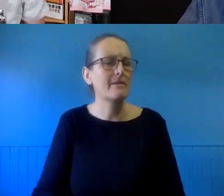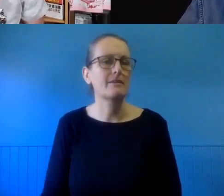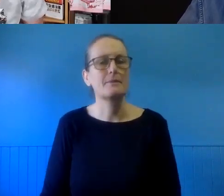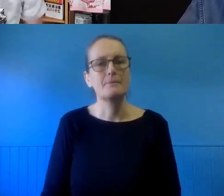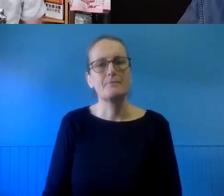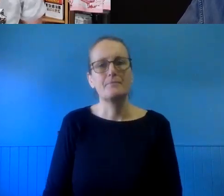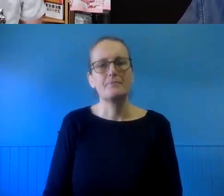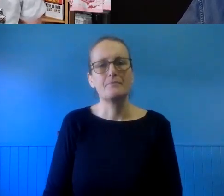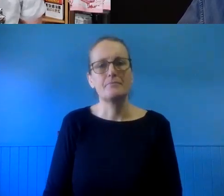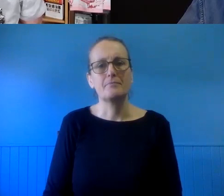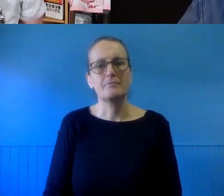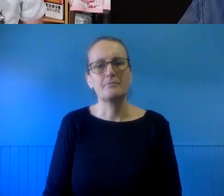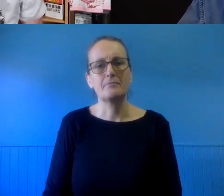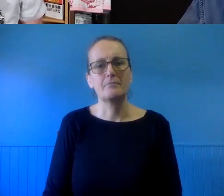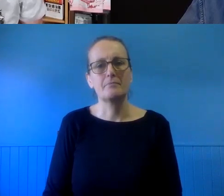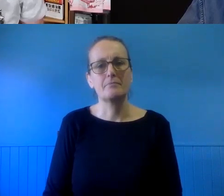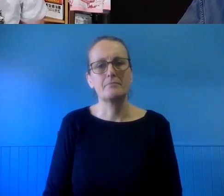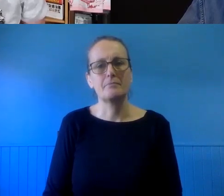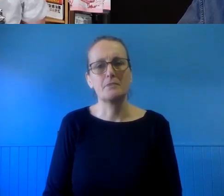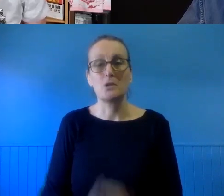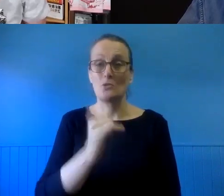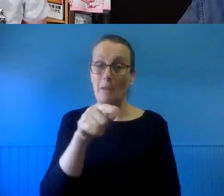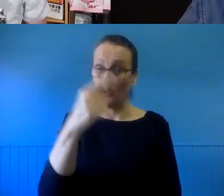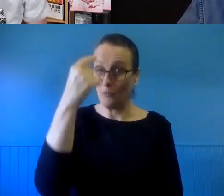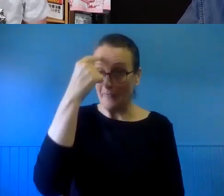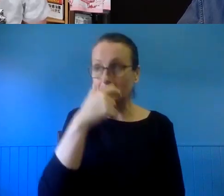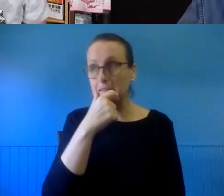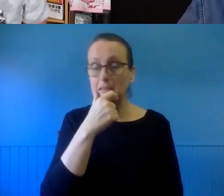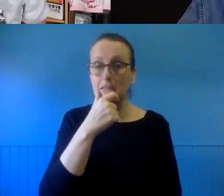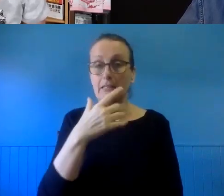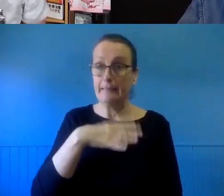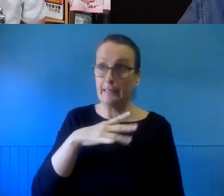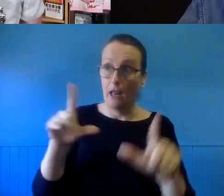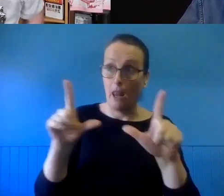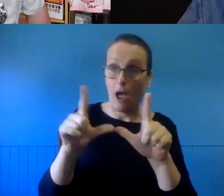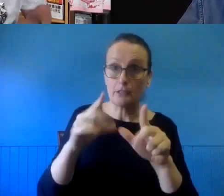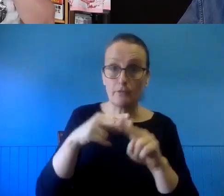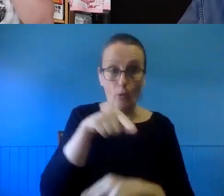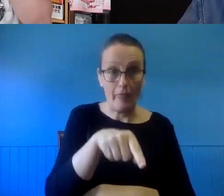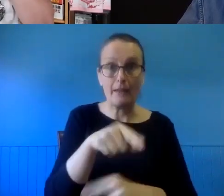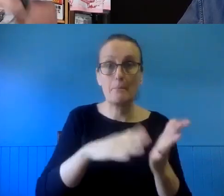And you might want to consider whether or not you need a licence for that material.